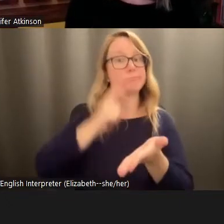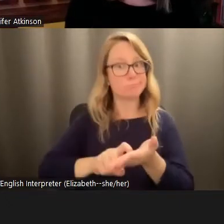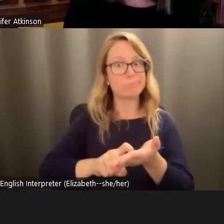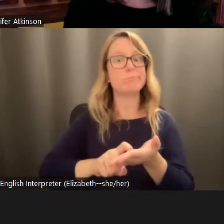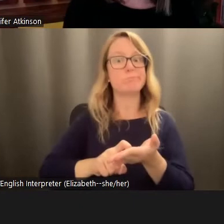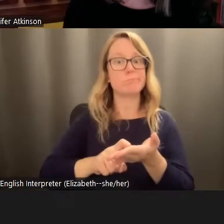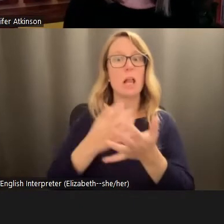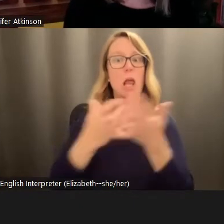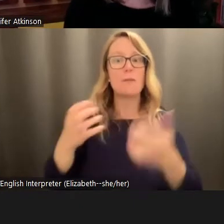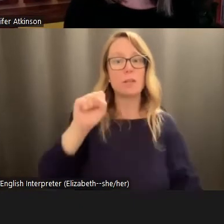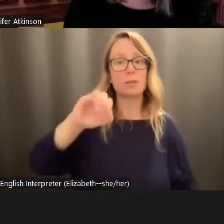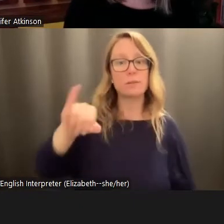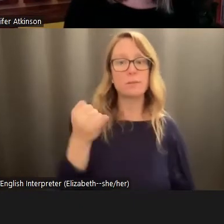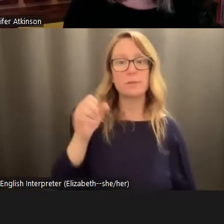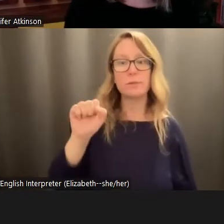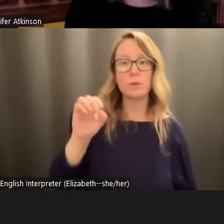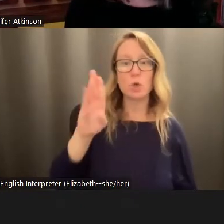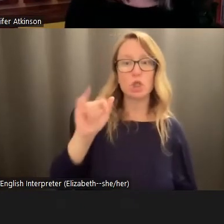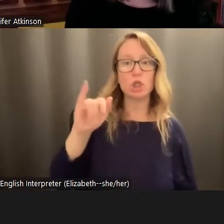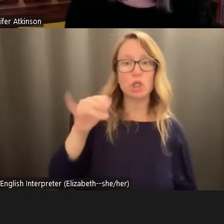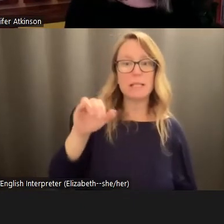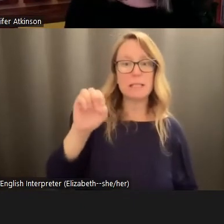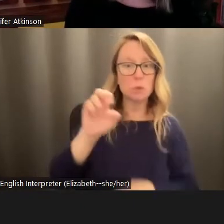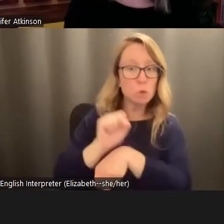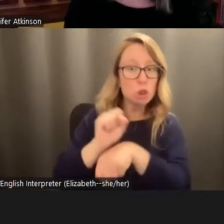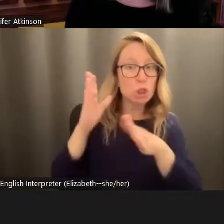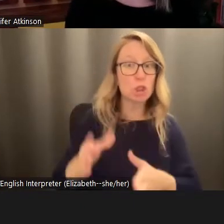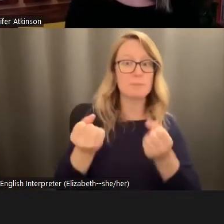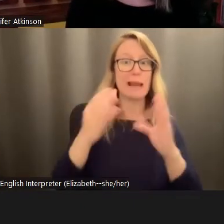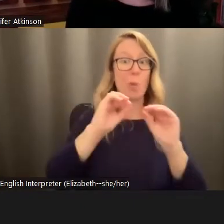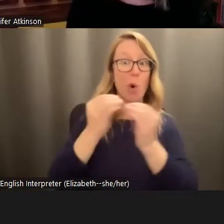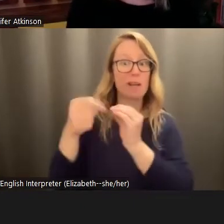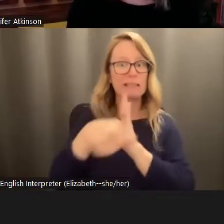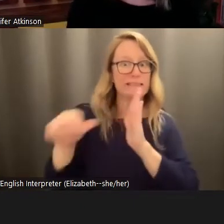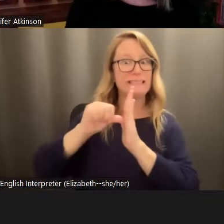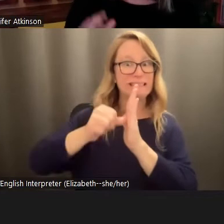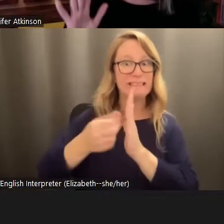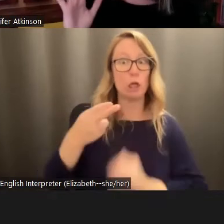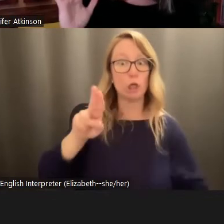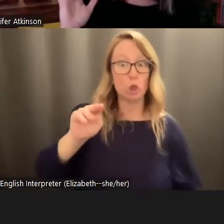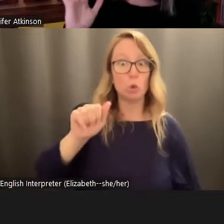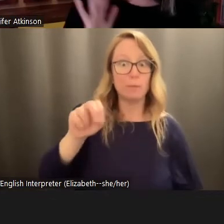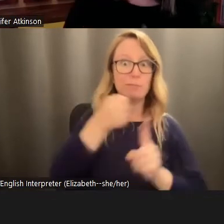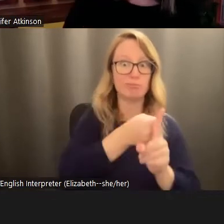justice workers and organizations who have really highlighted the human element of this, the the problems that